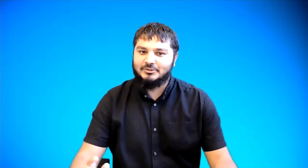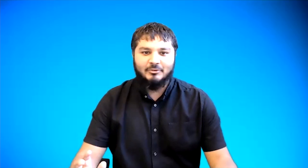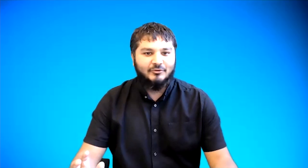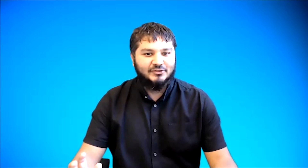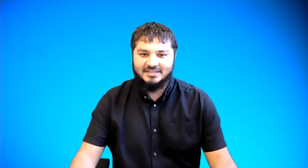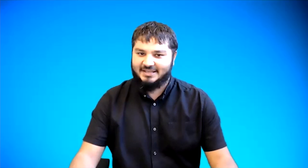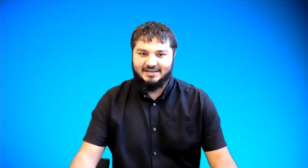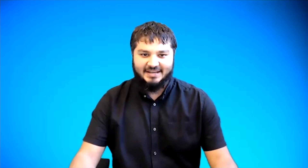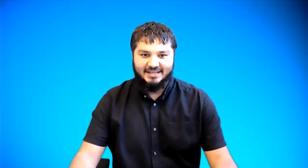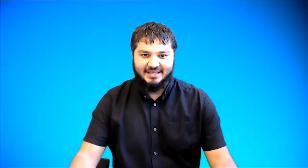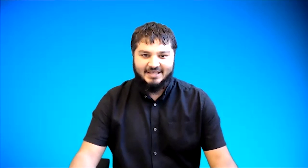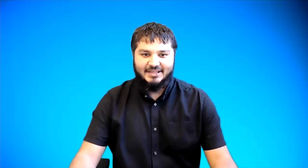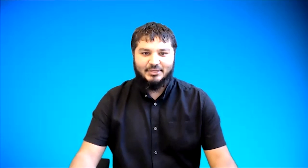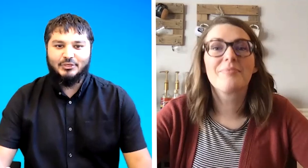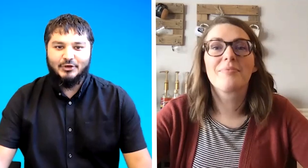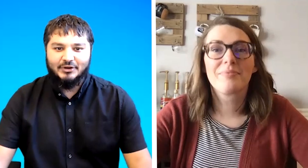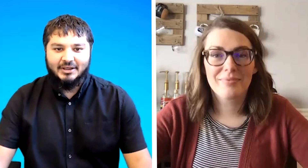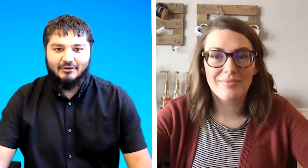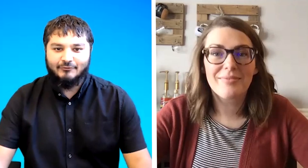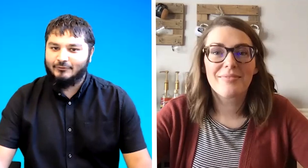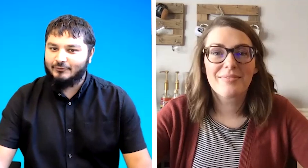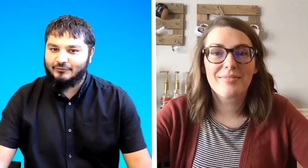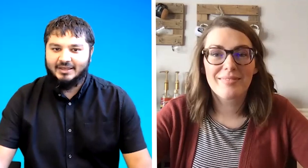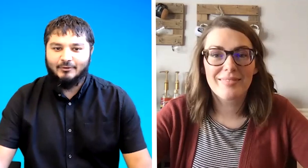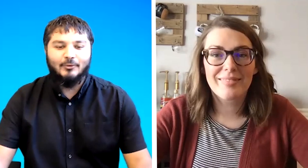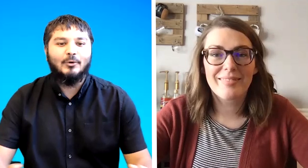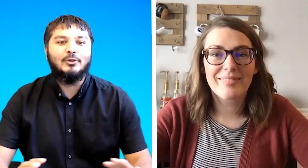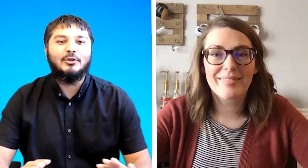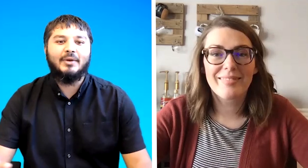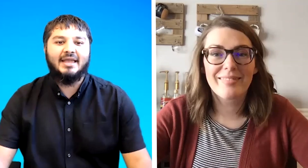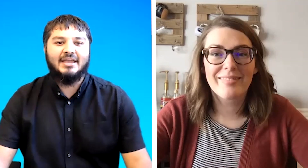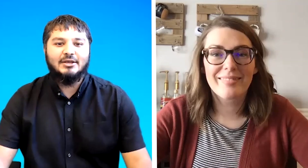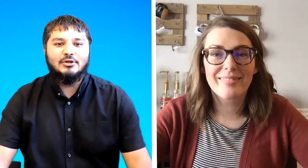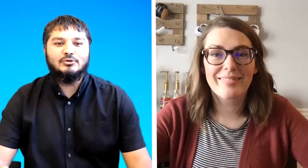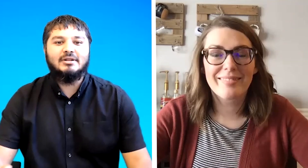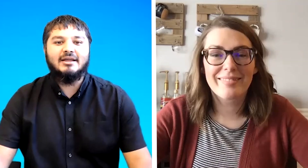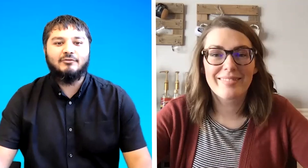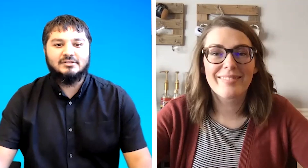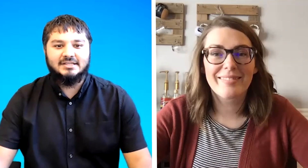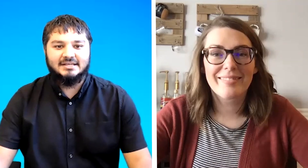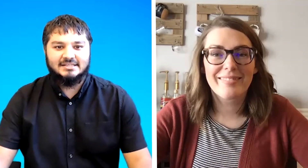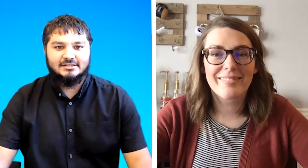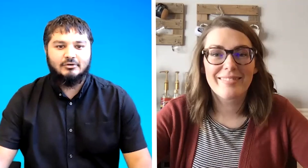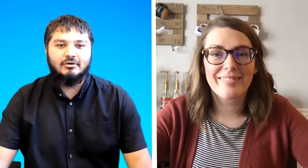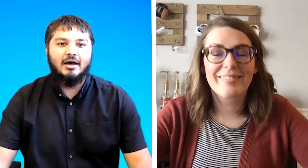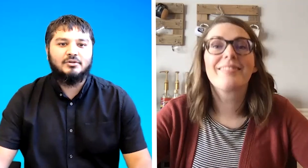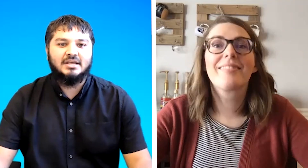me for the second year the third year fourth year all the way to level six so i would say